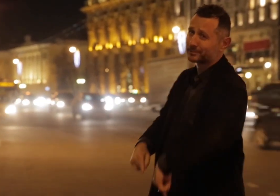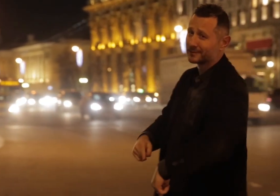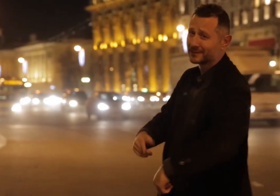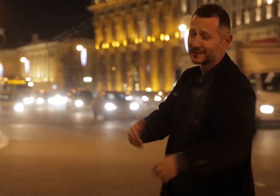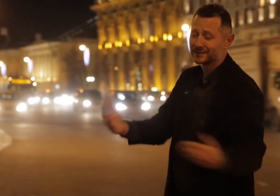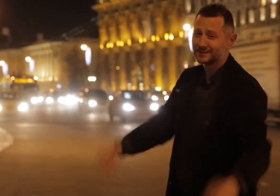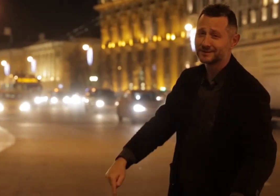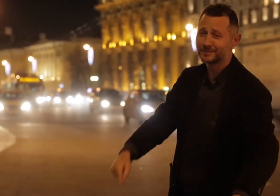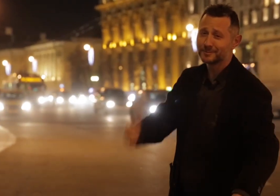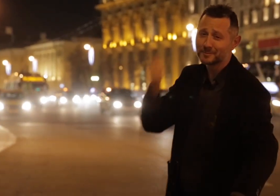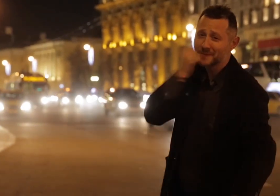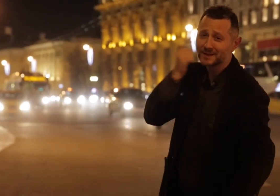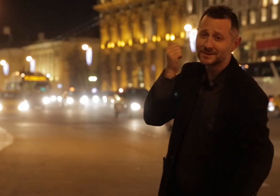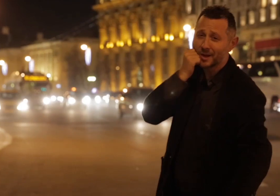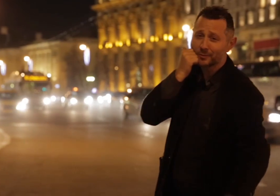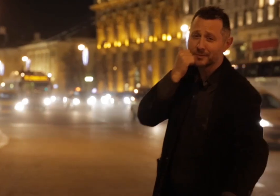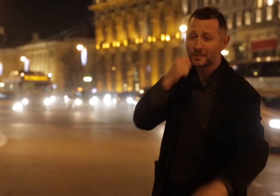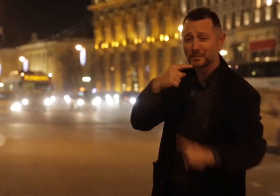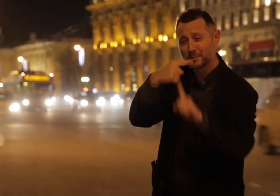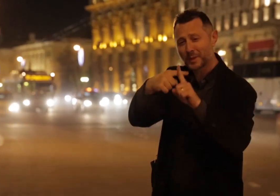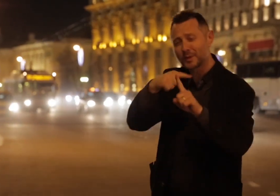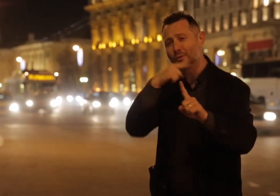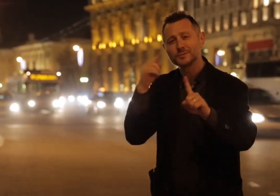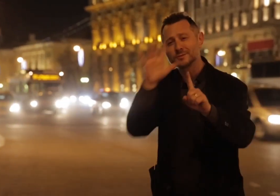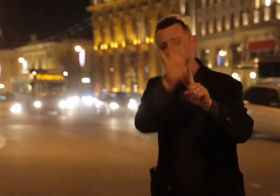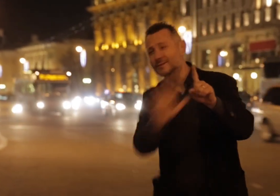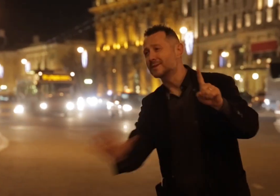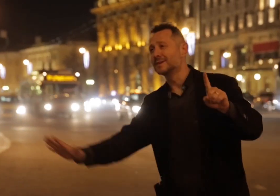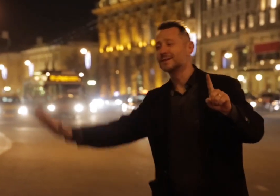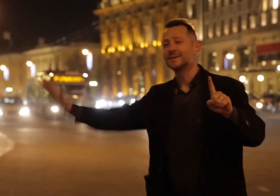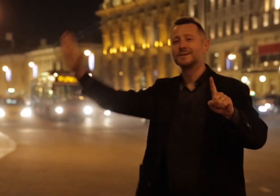be here in Moscow and across Russia to